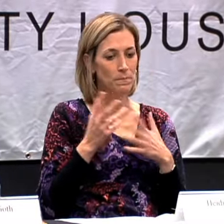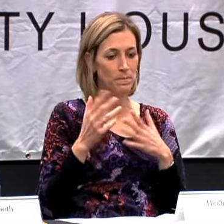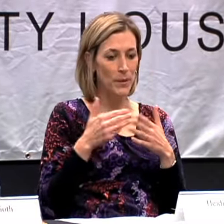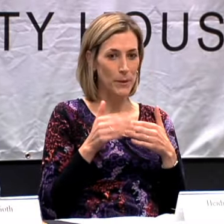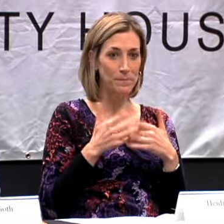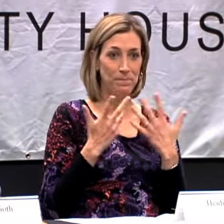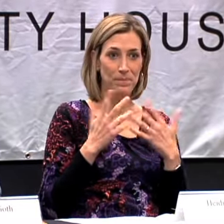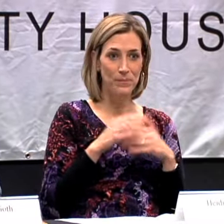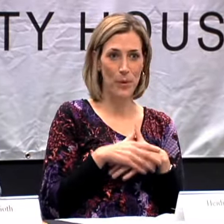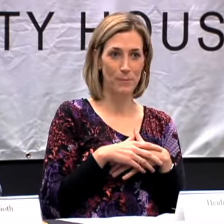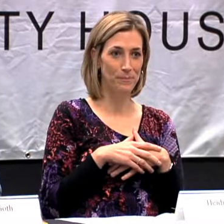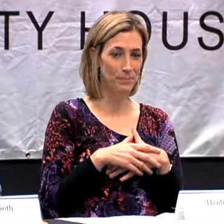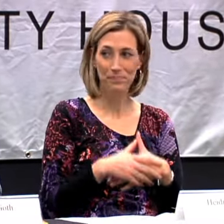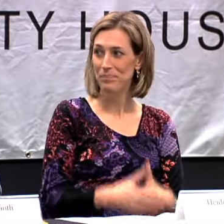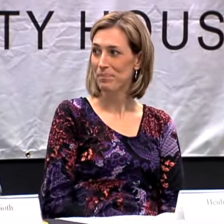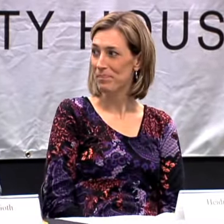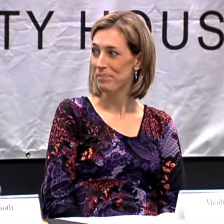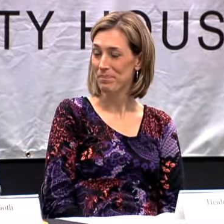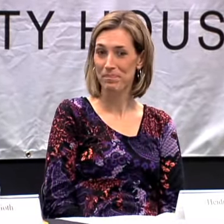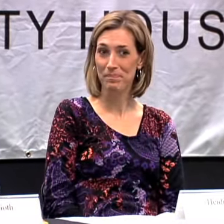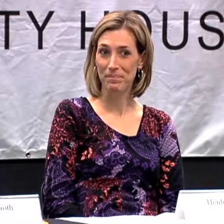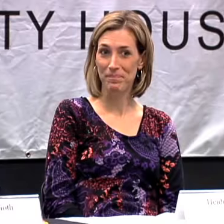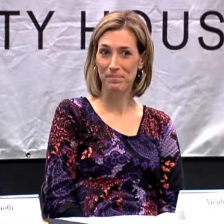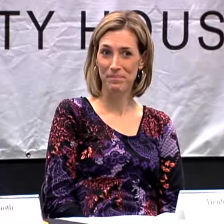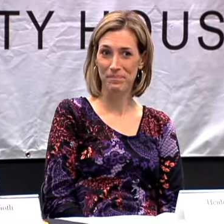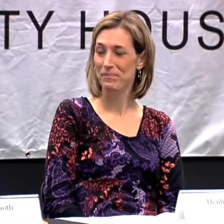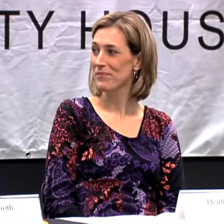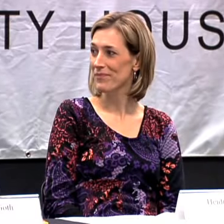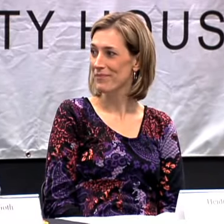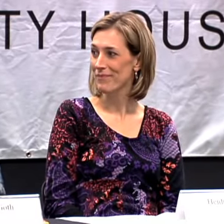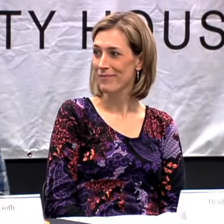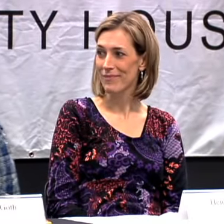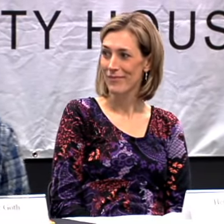SO THAT'S VERY IMPORTANT TO ME.